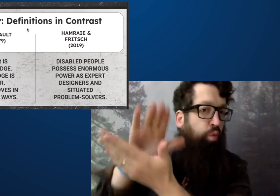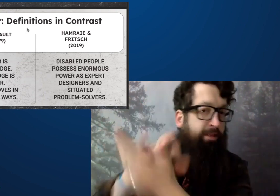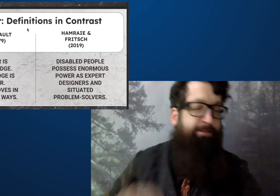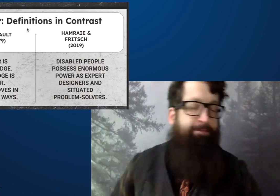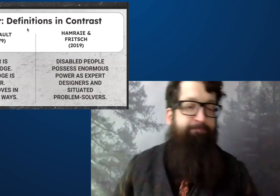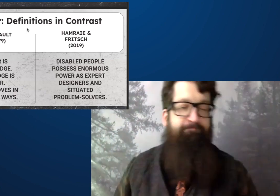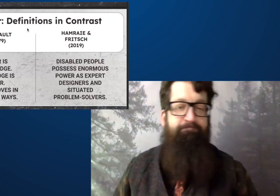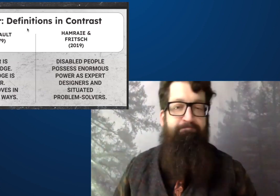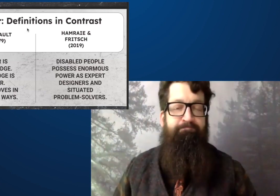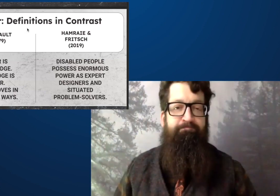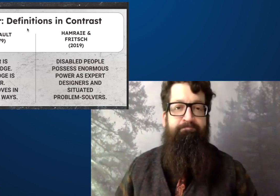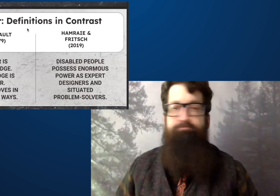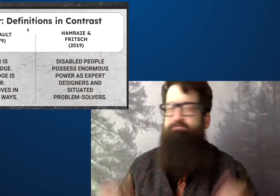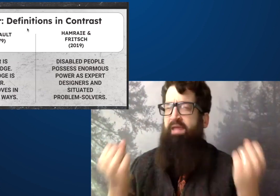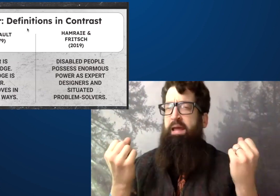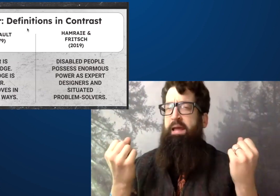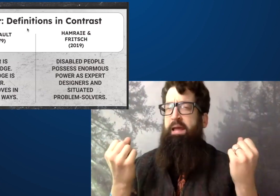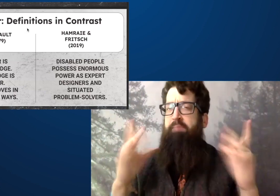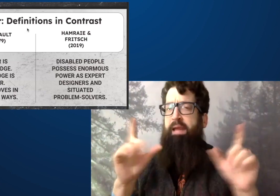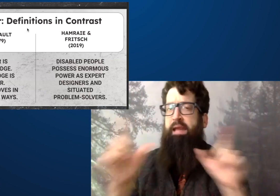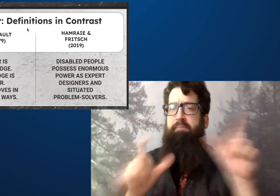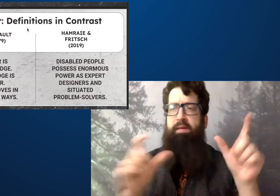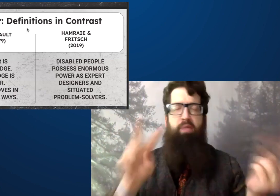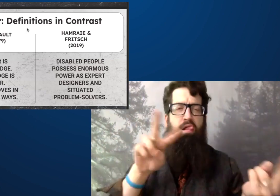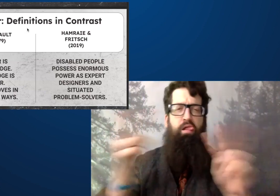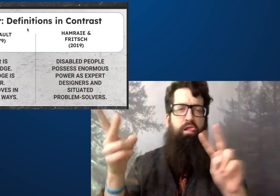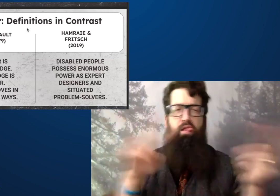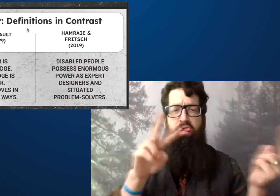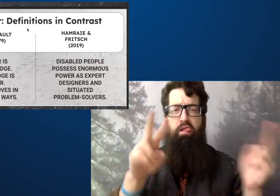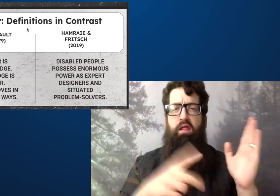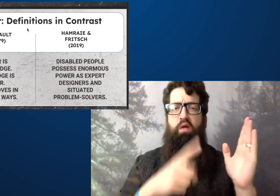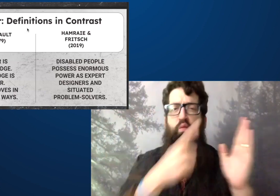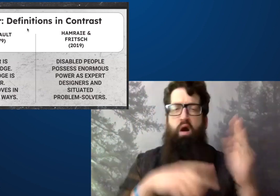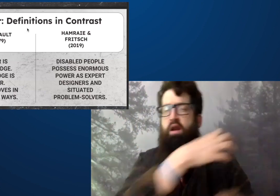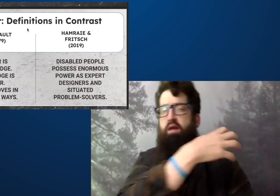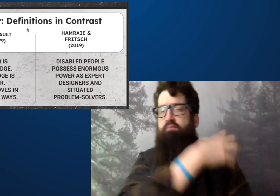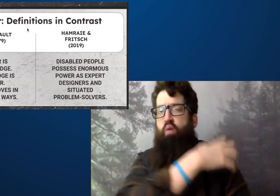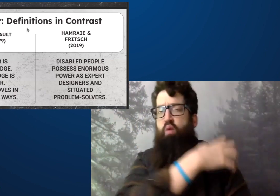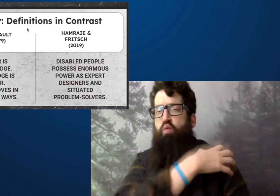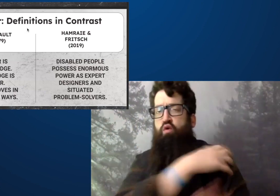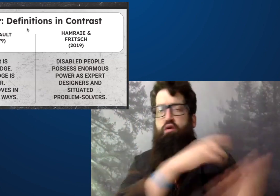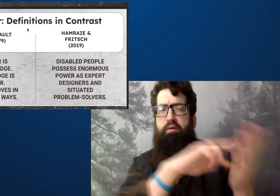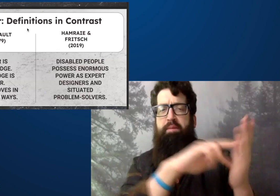This is an important concept in the school education environment.